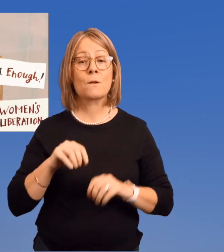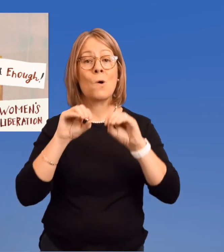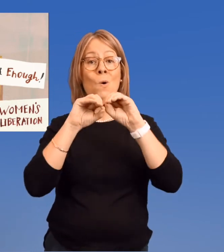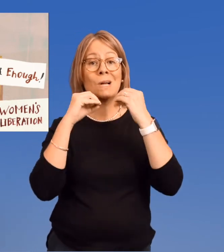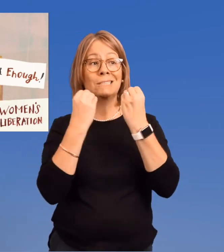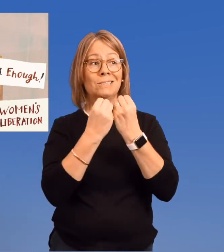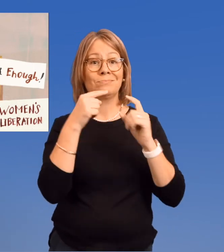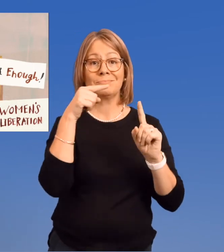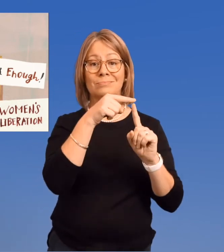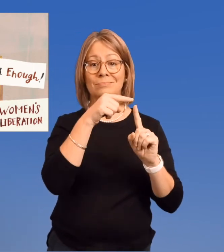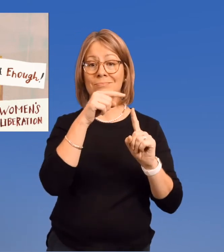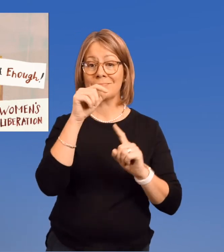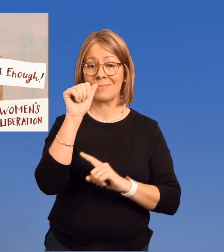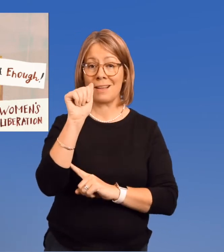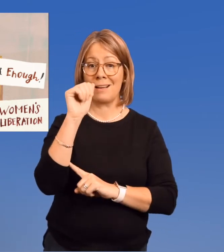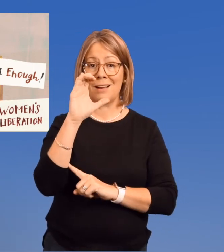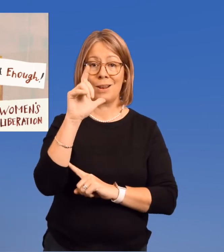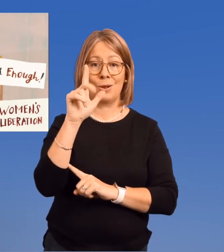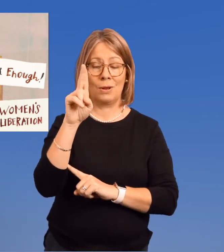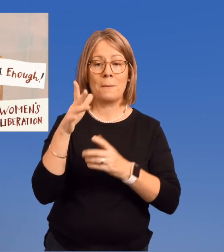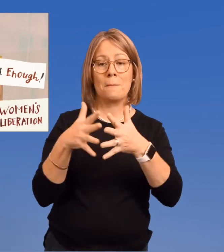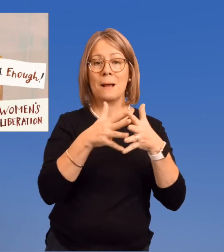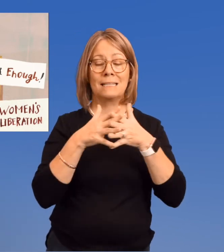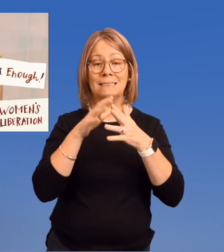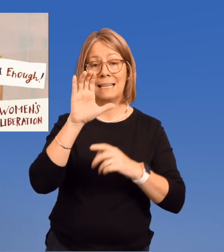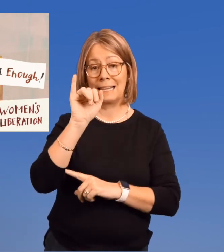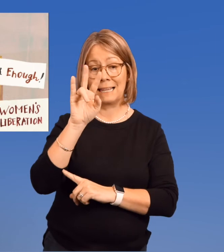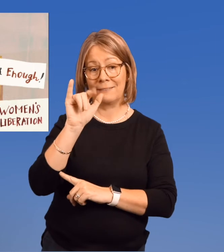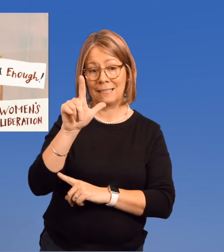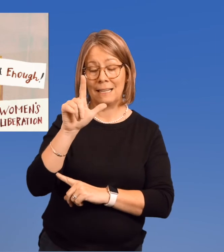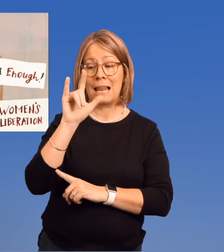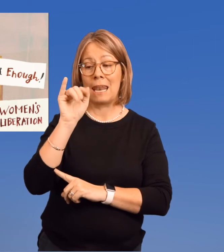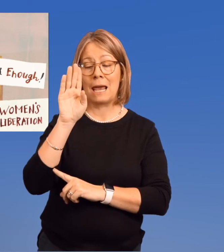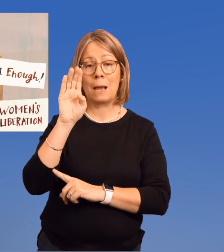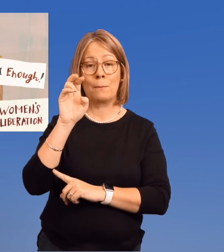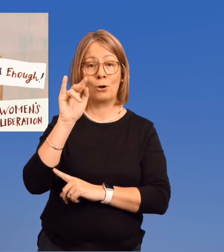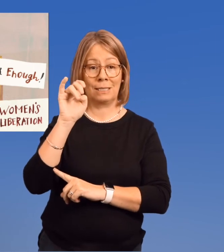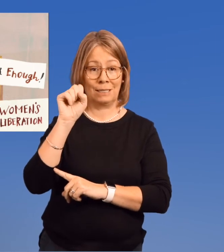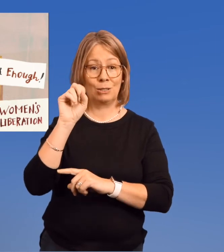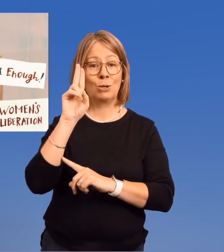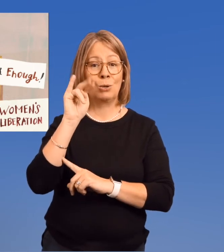An organization called ACLU, the American Civil Liberties Union,